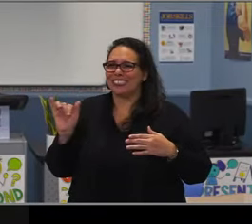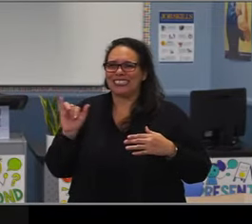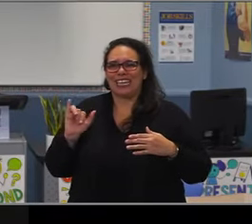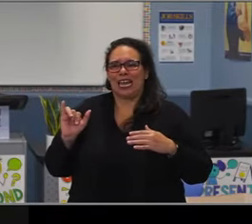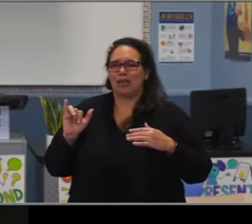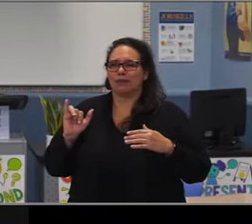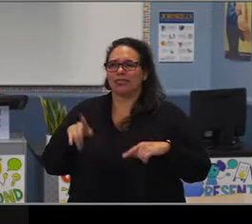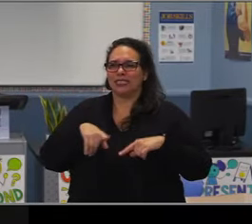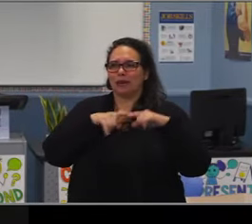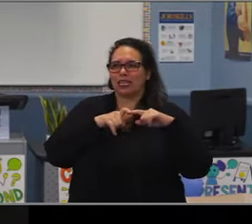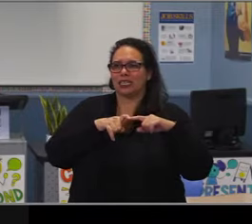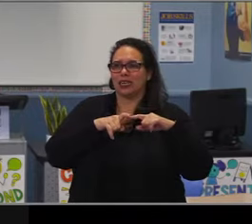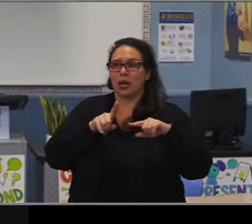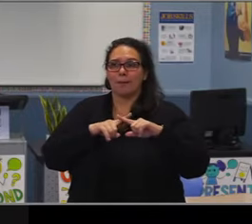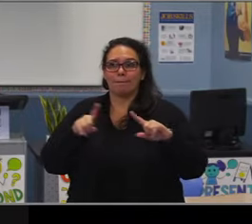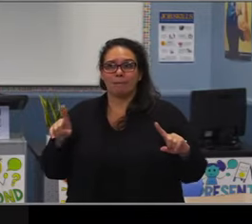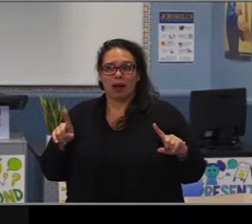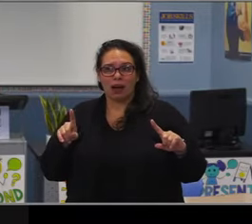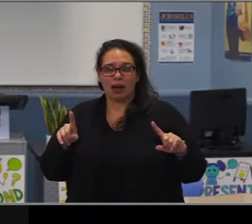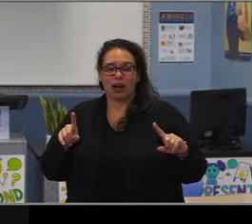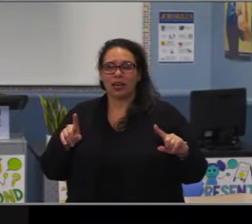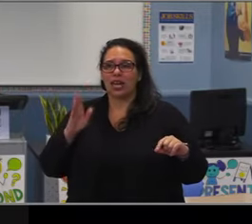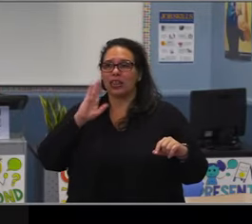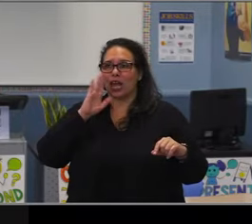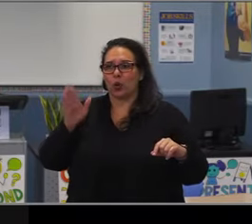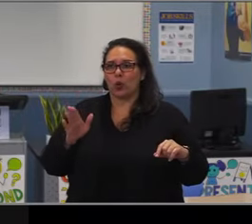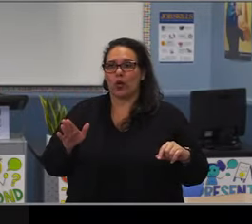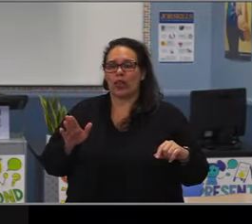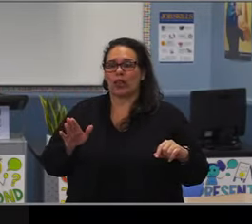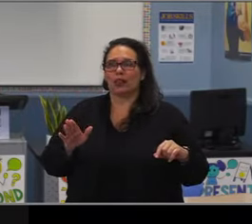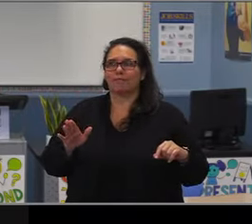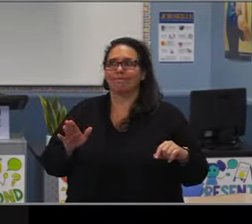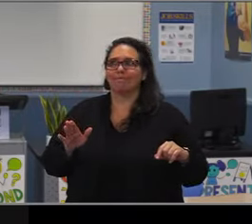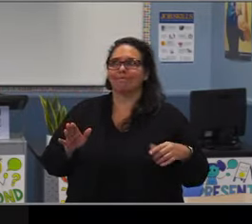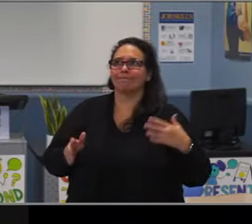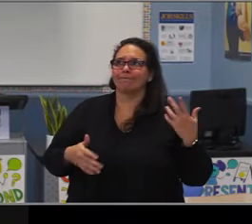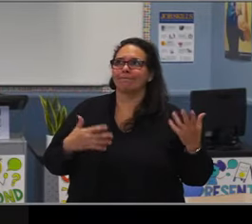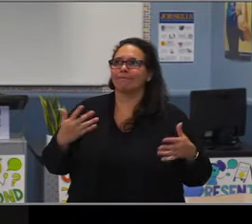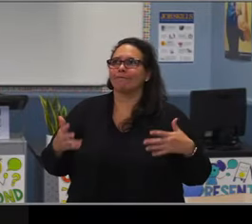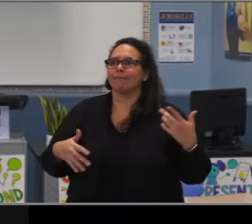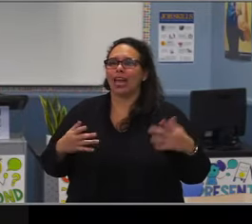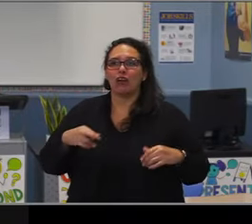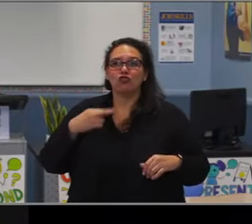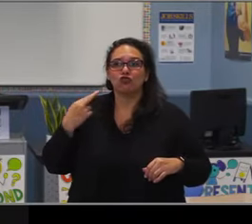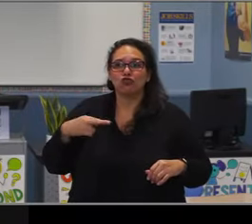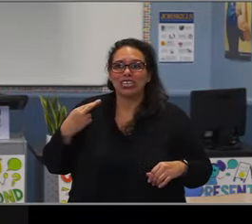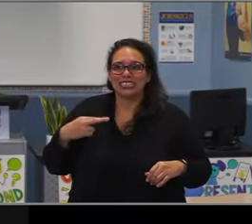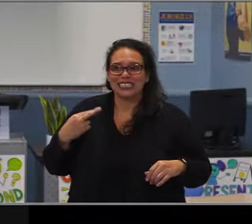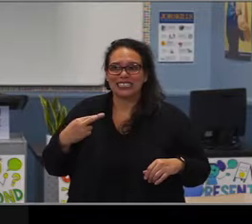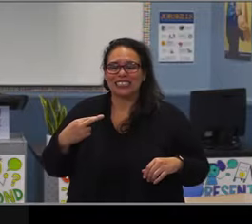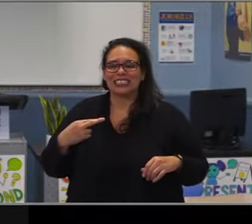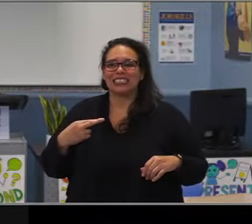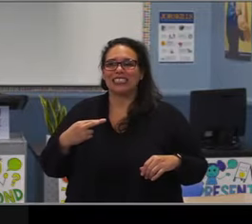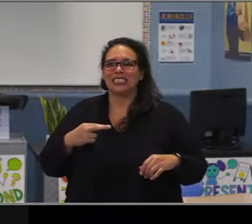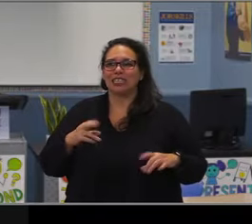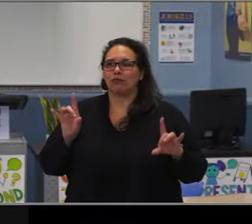that we know about exactly how any one attendance or suspension or GPA might be impacting students, post-secondary success